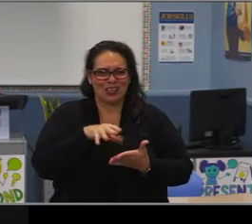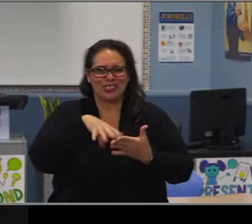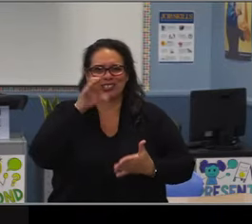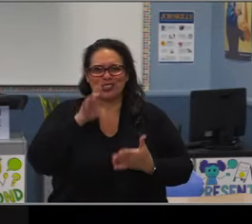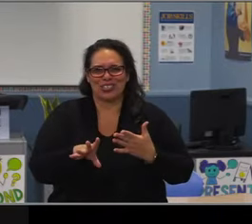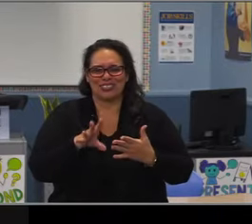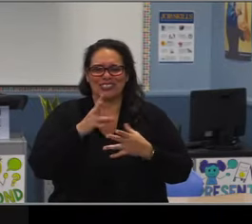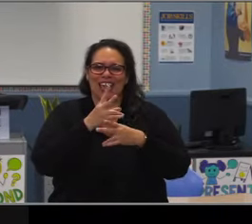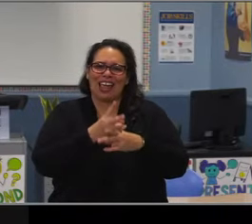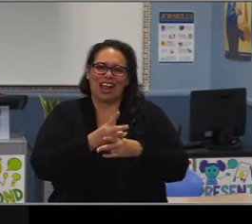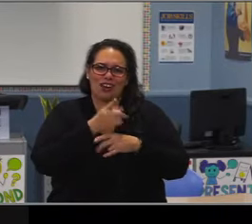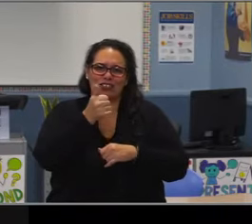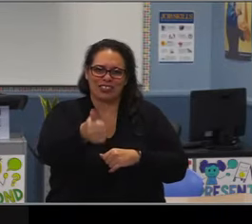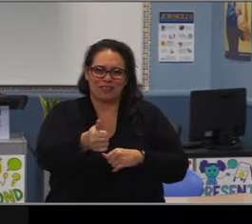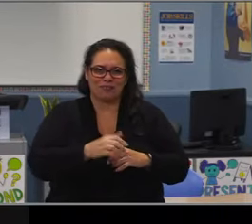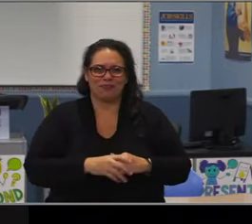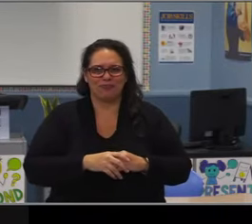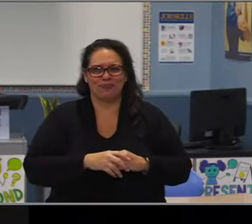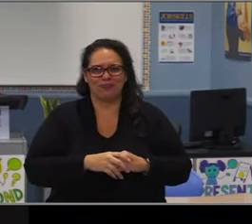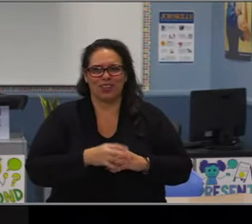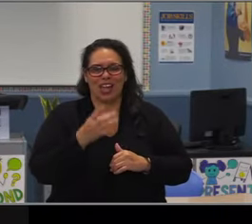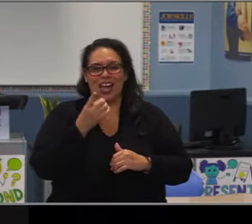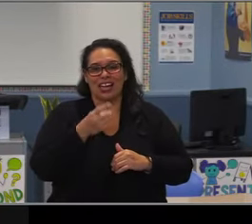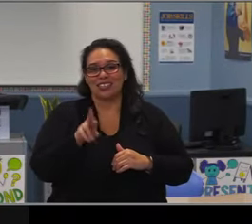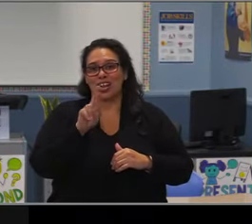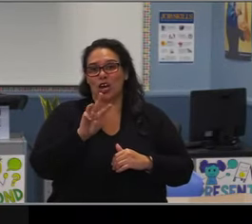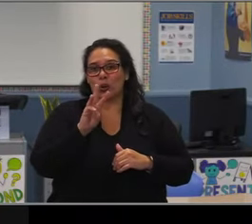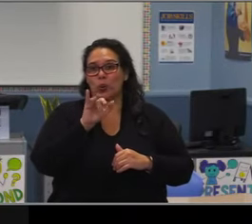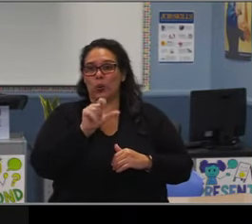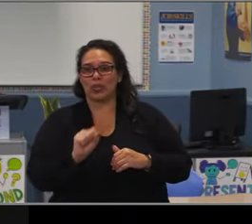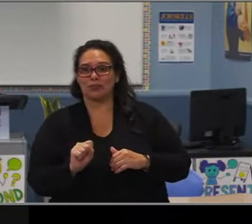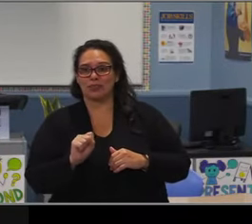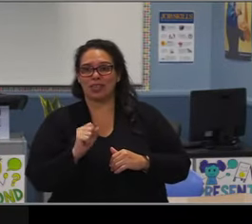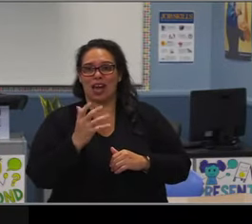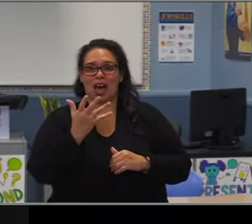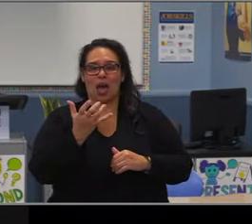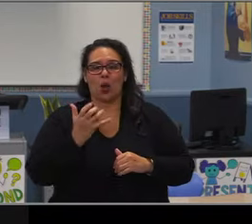dedication and knowledge and experience.